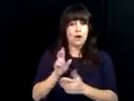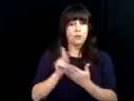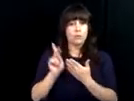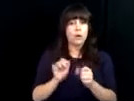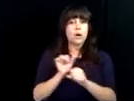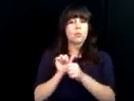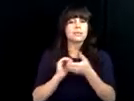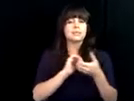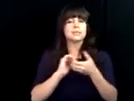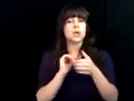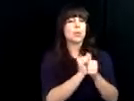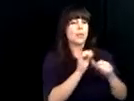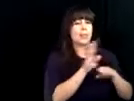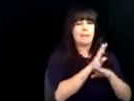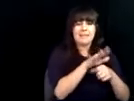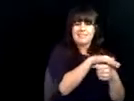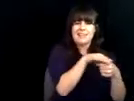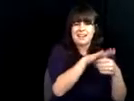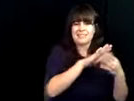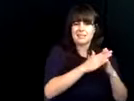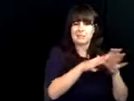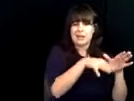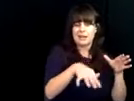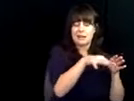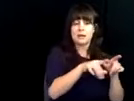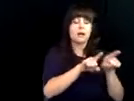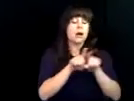and rehabilitation technology, how our vocational rehabilitation